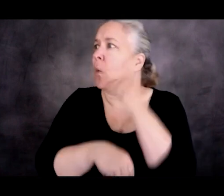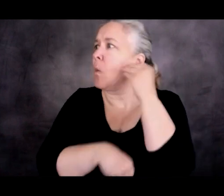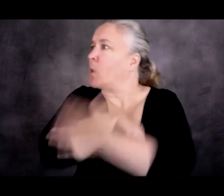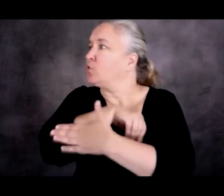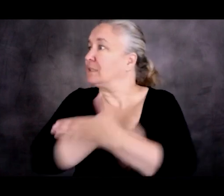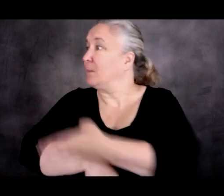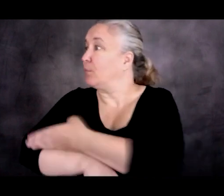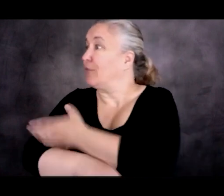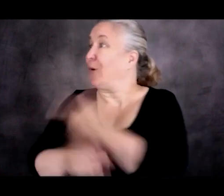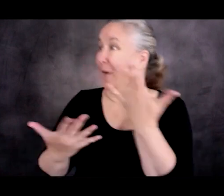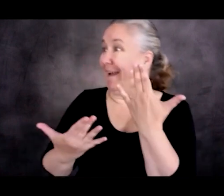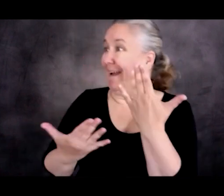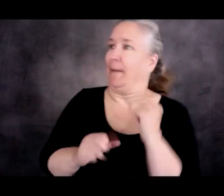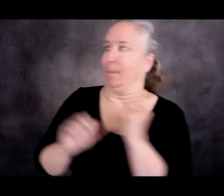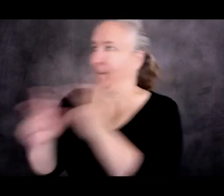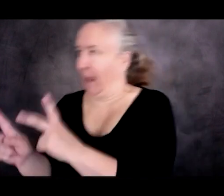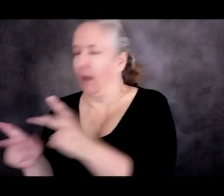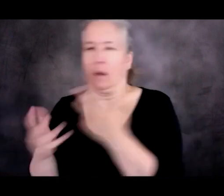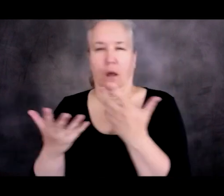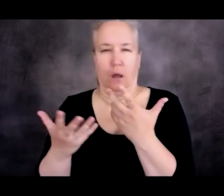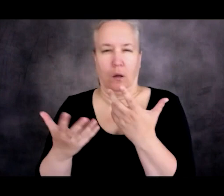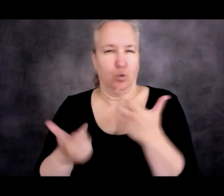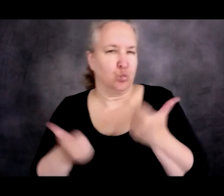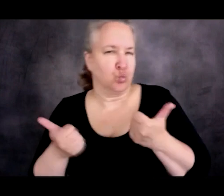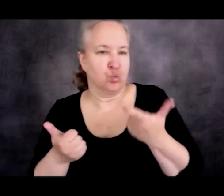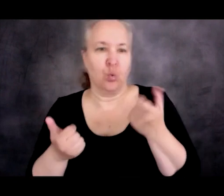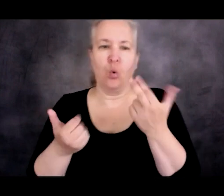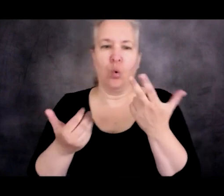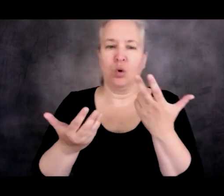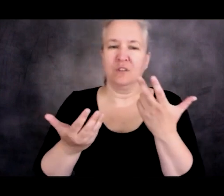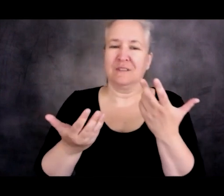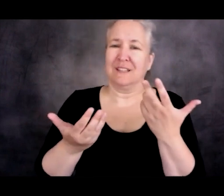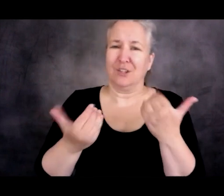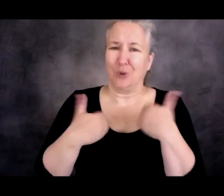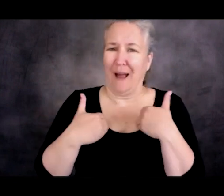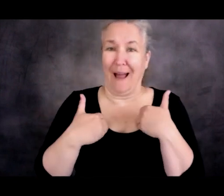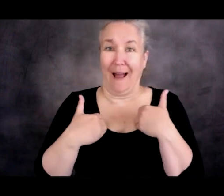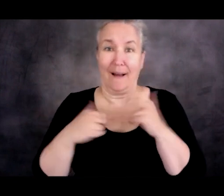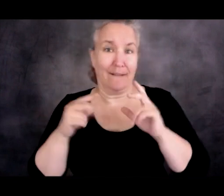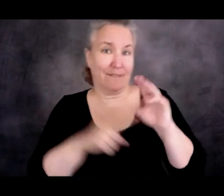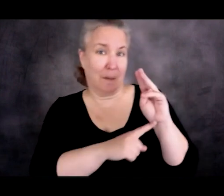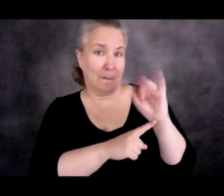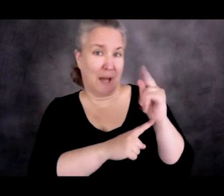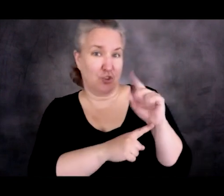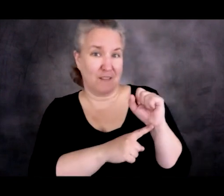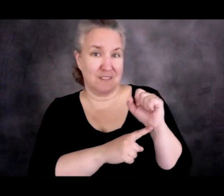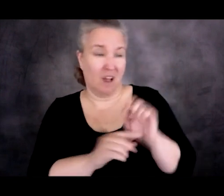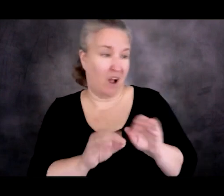But now, you have almost a generation of migrants living in these camps in--